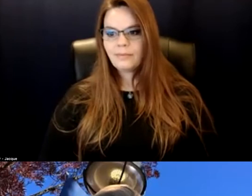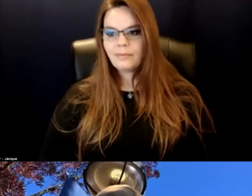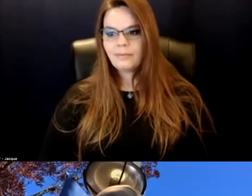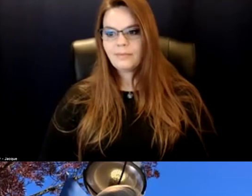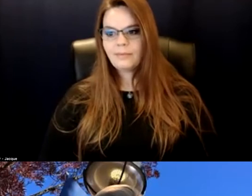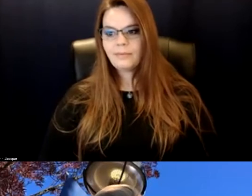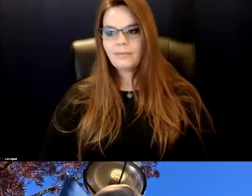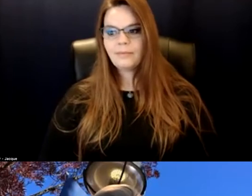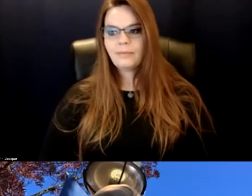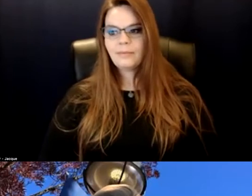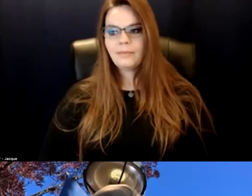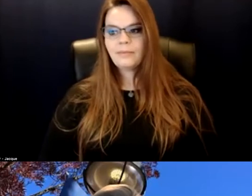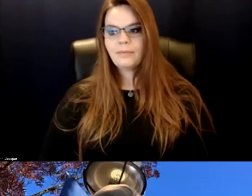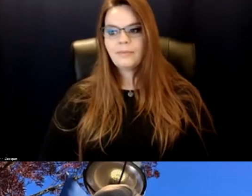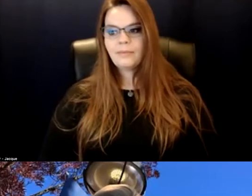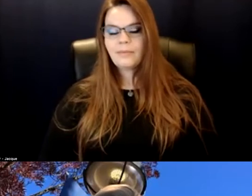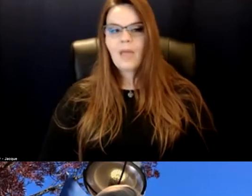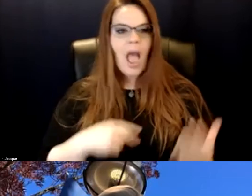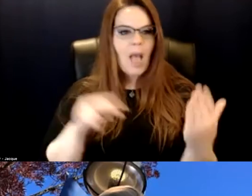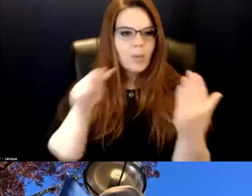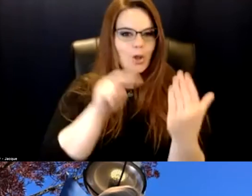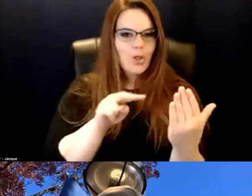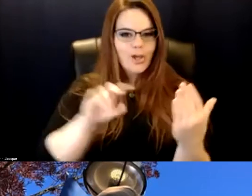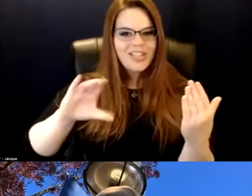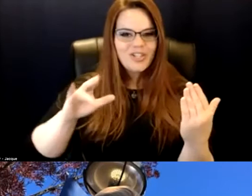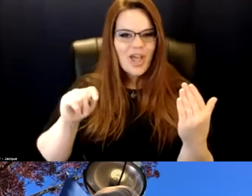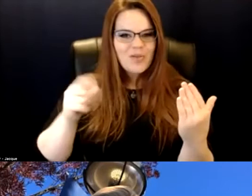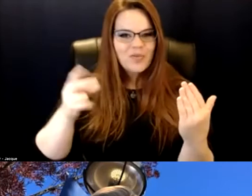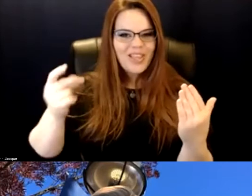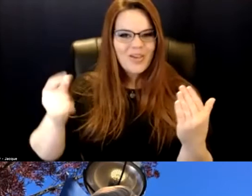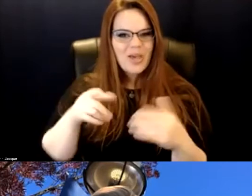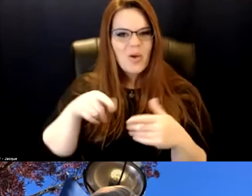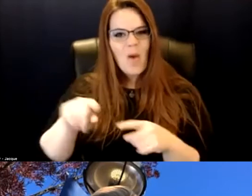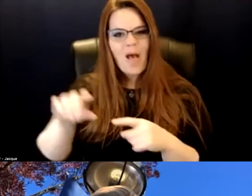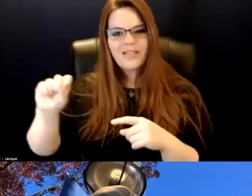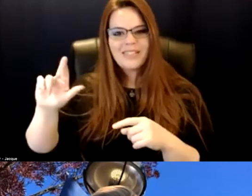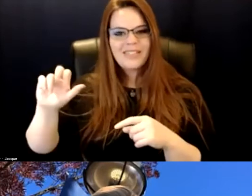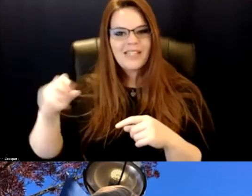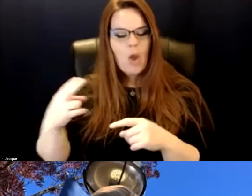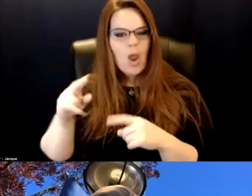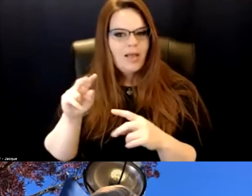I'm just going to look at the chat real quick while Sara's sharing the video, because there's some cool things happening in the chat too.